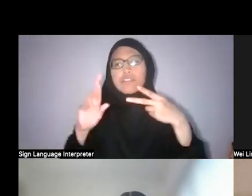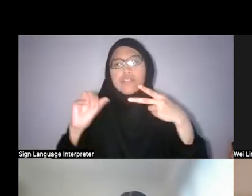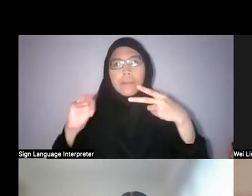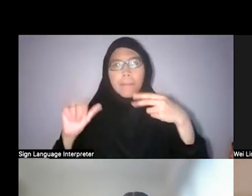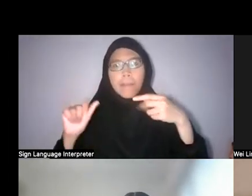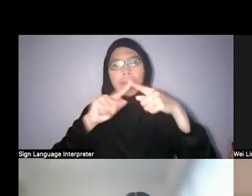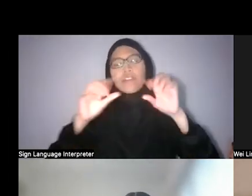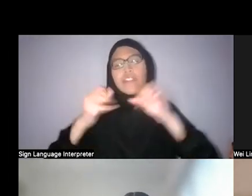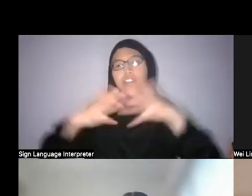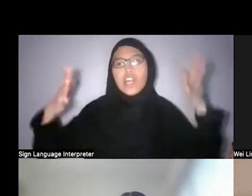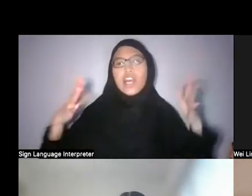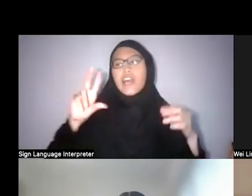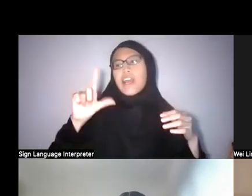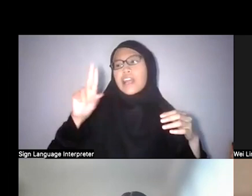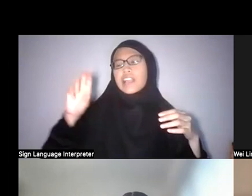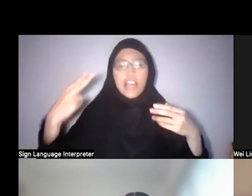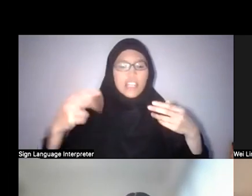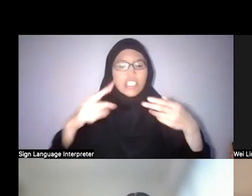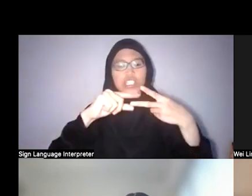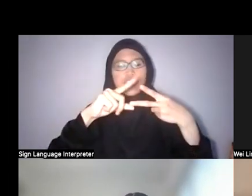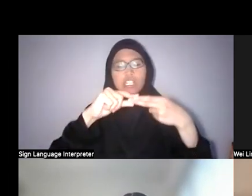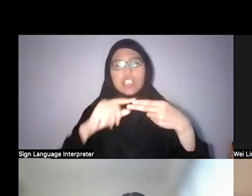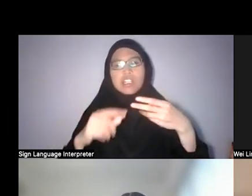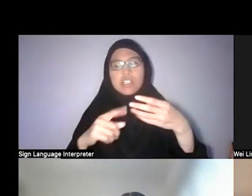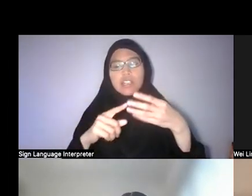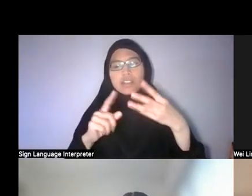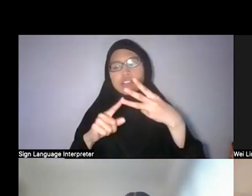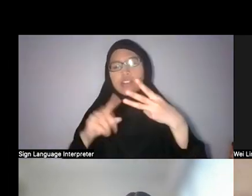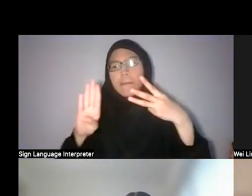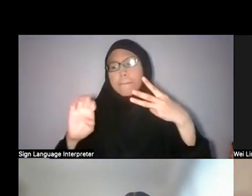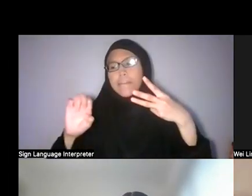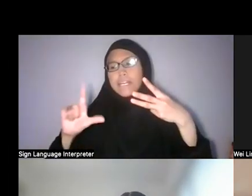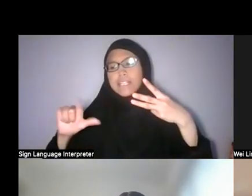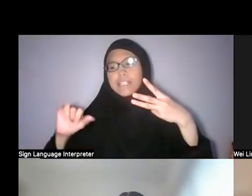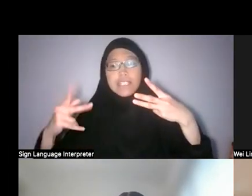And then you have hutan belukar, which is a